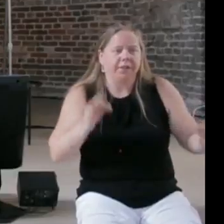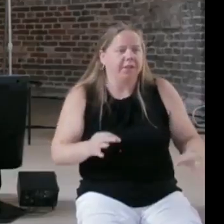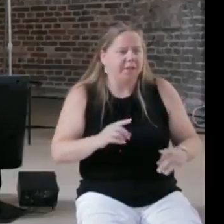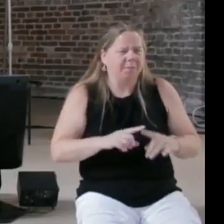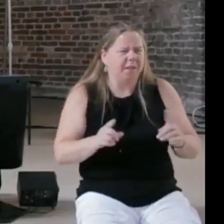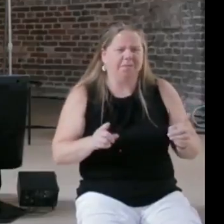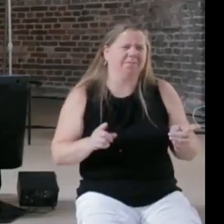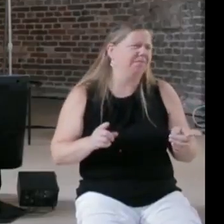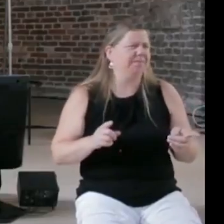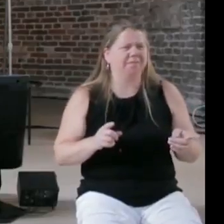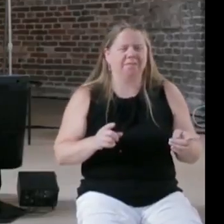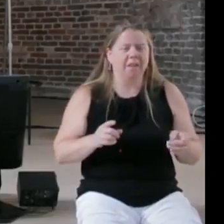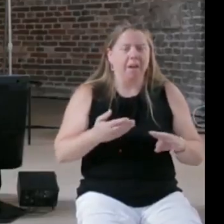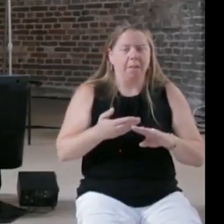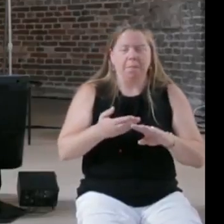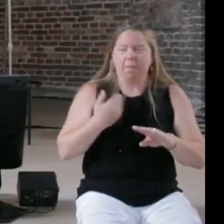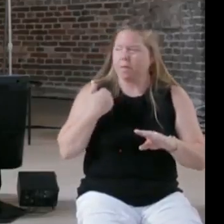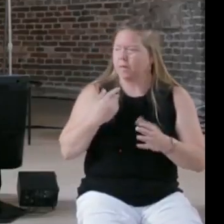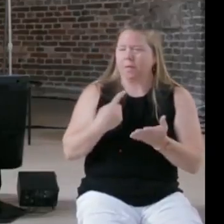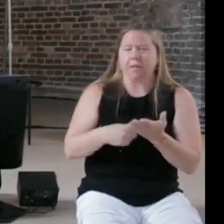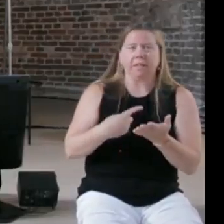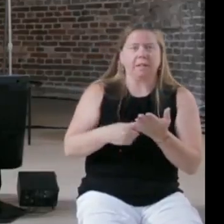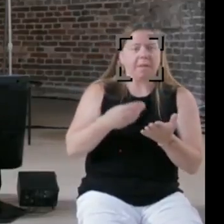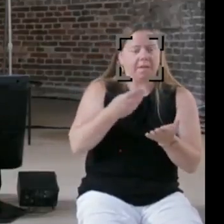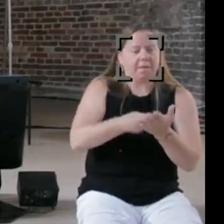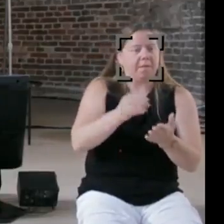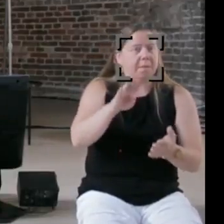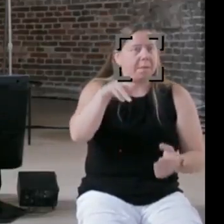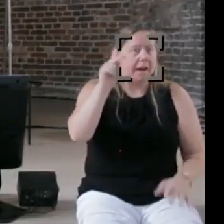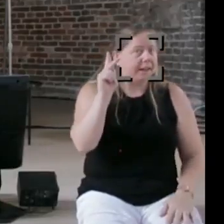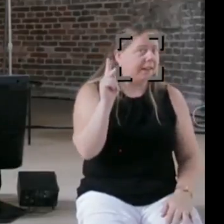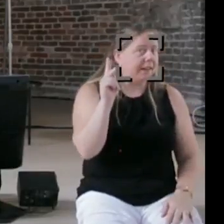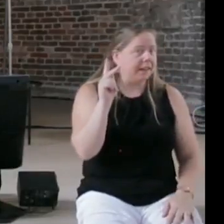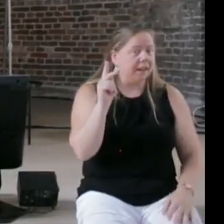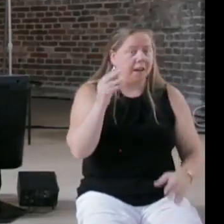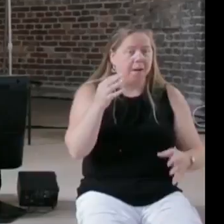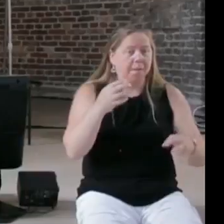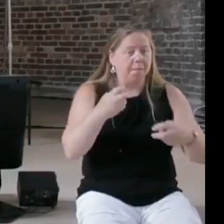before that we talked about the finance industry and the problems with credit ratings, yes